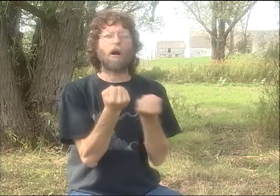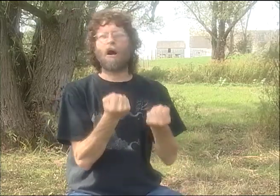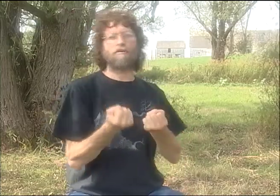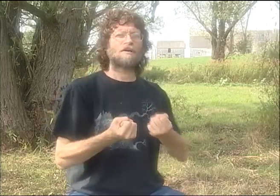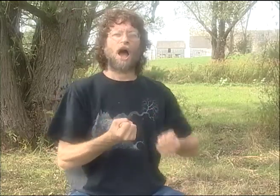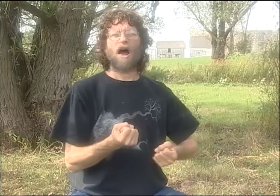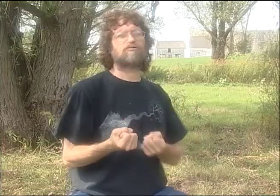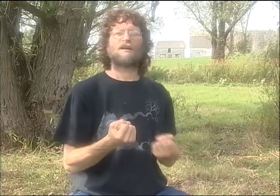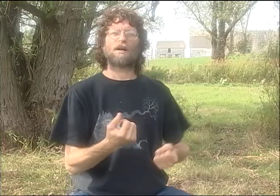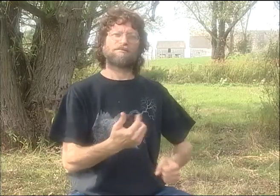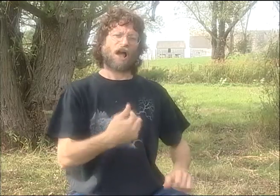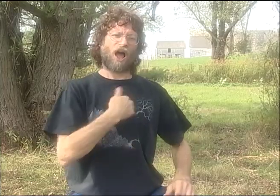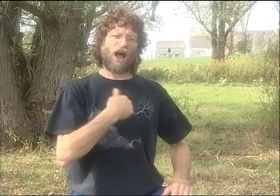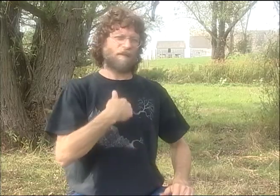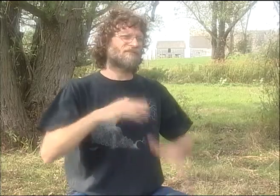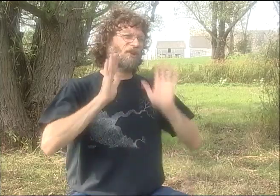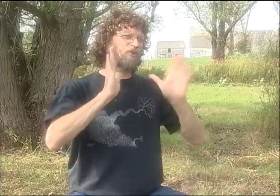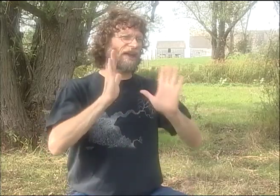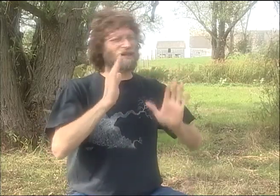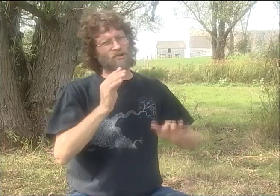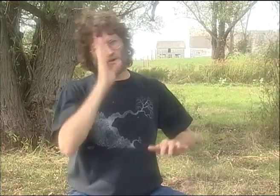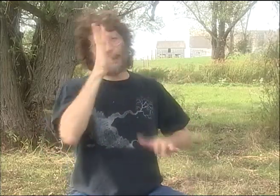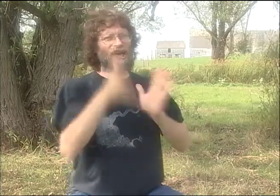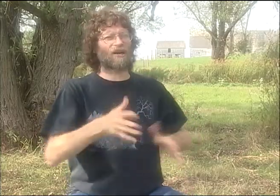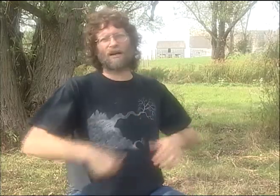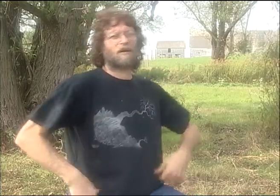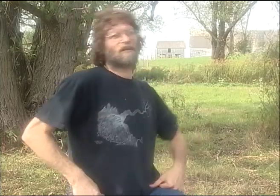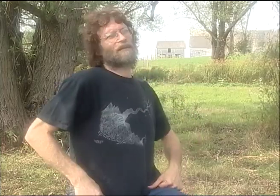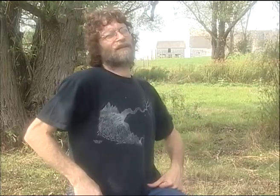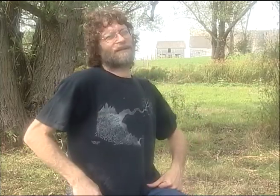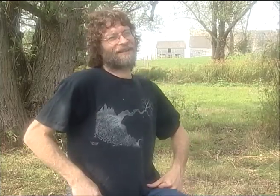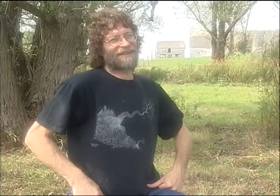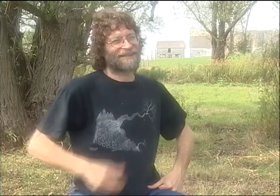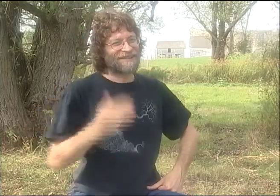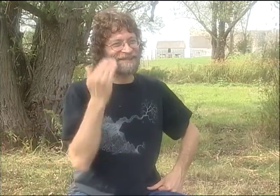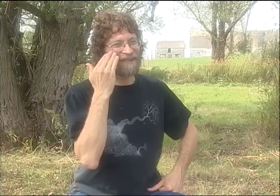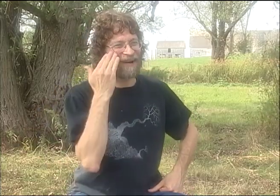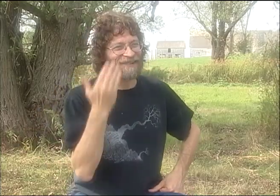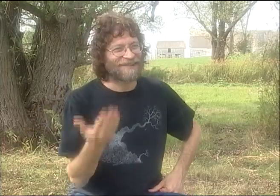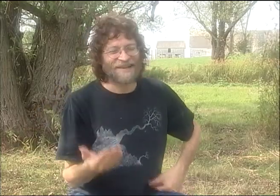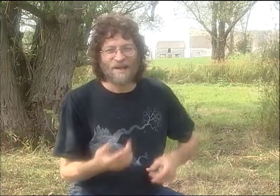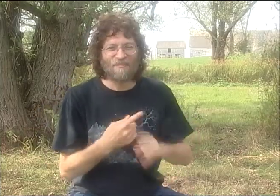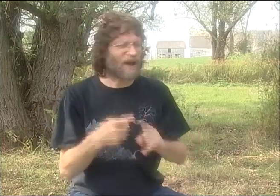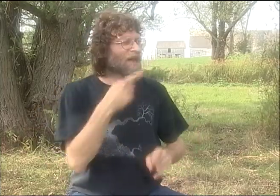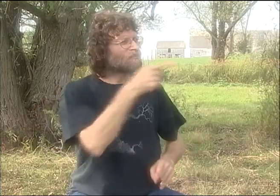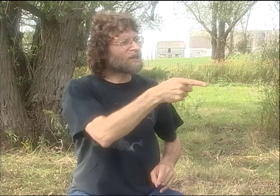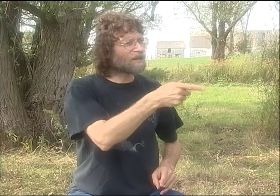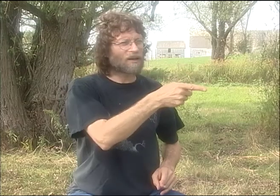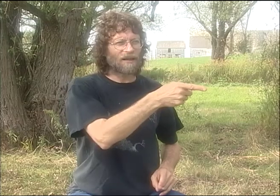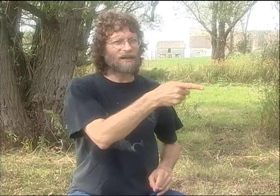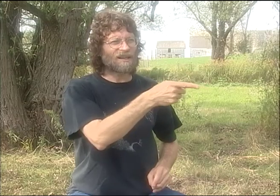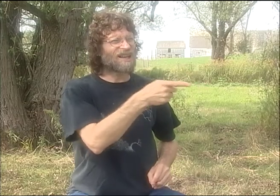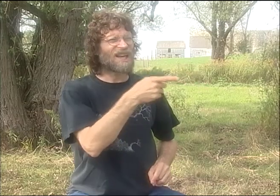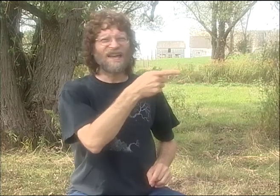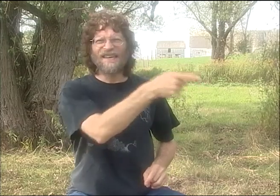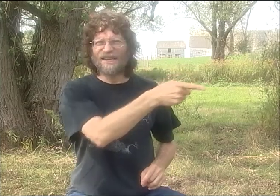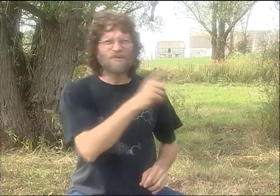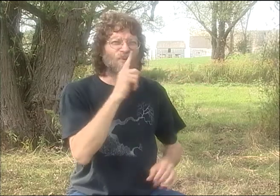I MEAN, WE'VE TRAVELED ALL OVER, AND PEOPLE COME UP, AND SOMETIMES THEY CRITICIZE US. AND I'M READY TO JUST DUKE IT OUT, MAN. I WANT TO JUST TAKE THEM OUT ON THE STREET AND DECK 'EM.